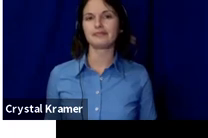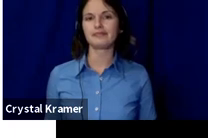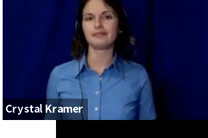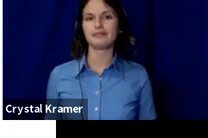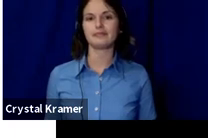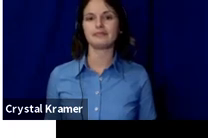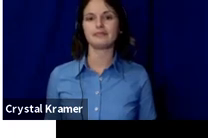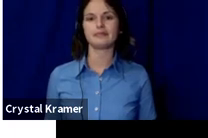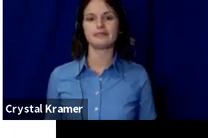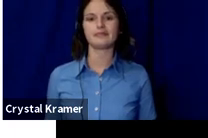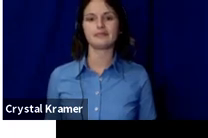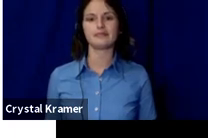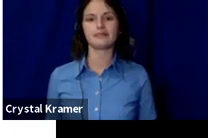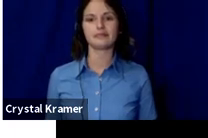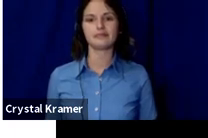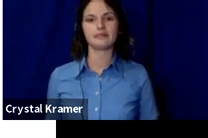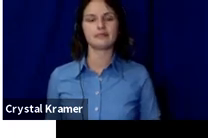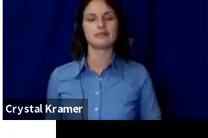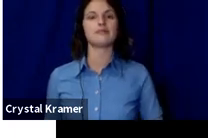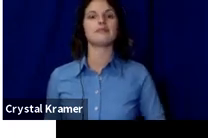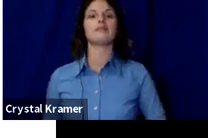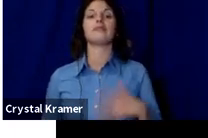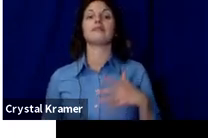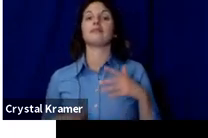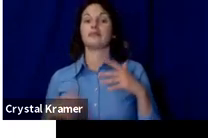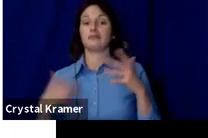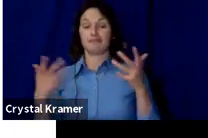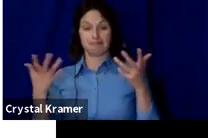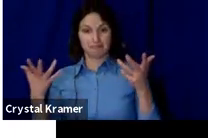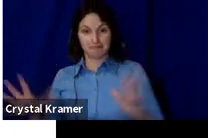You create a pitch video, which we all know, and now it's about rewards.